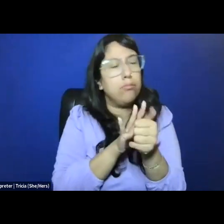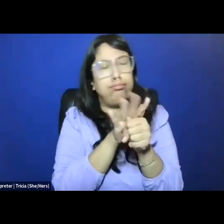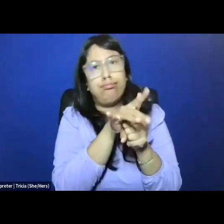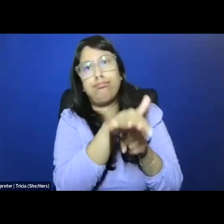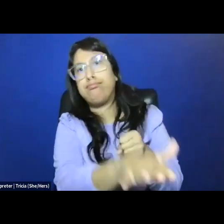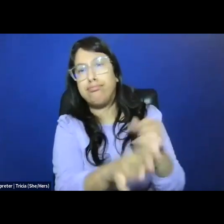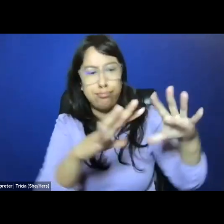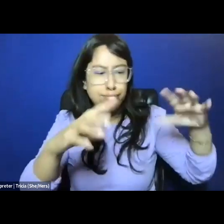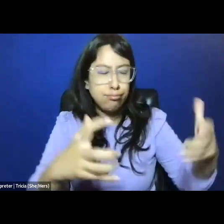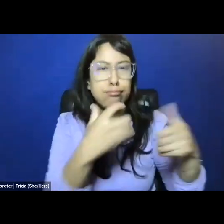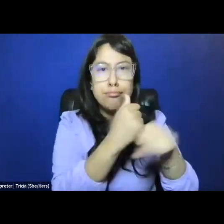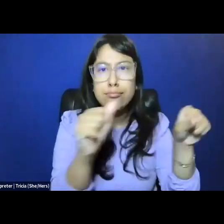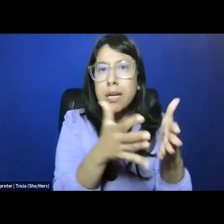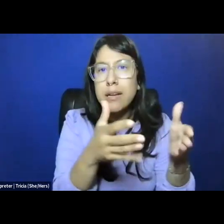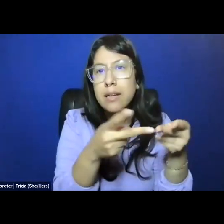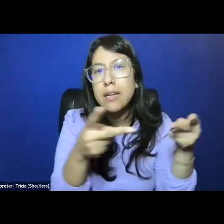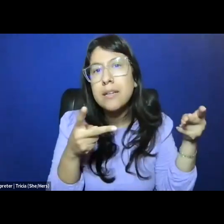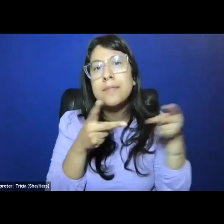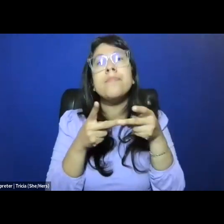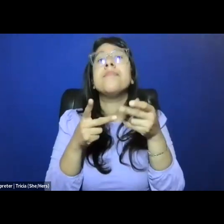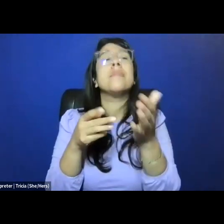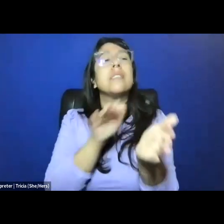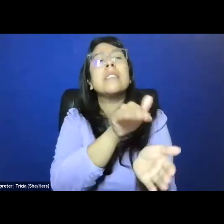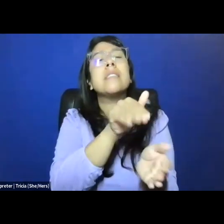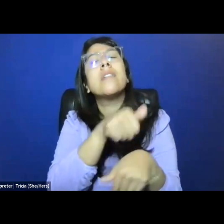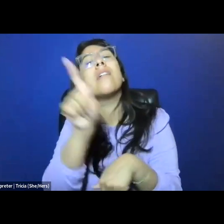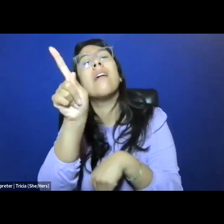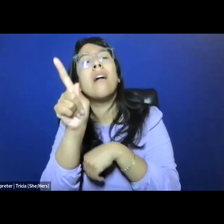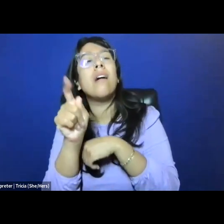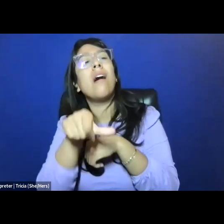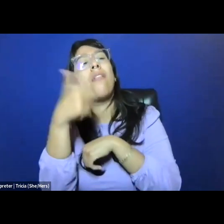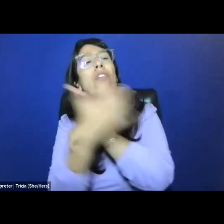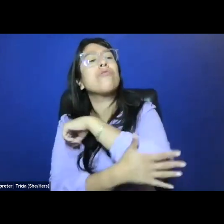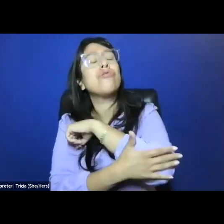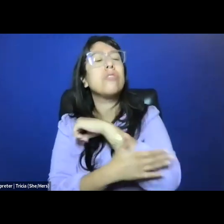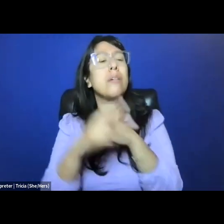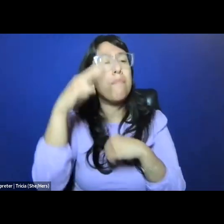services would send abortion seekers to providers abroad, places like Mexico, Japan, and England,